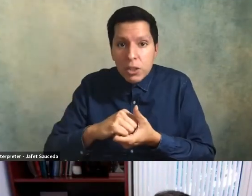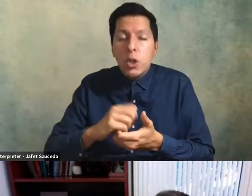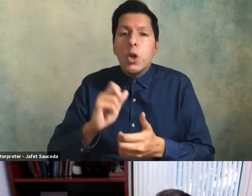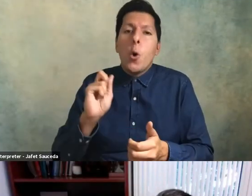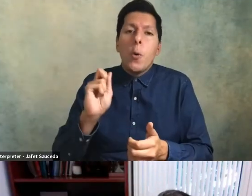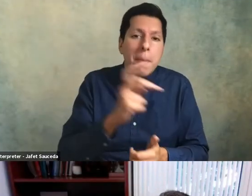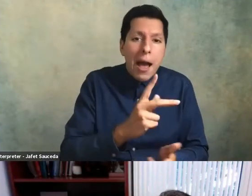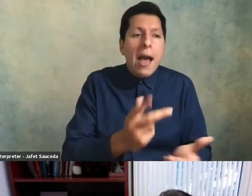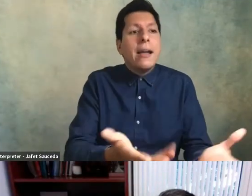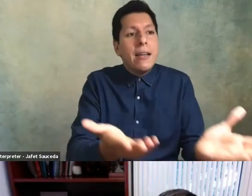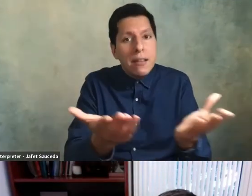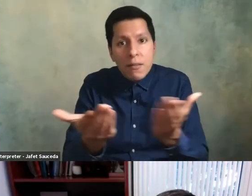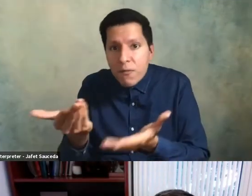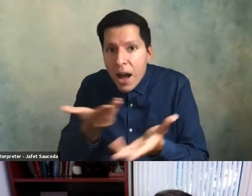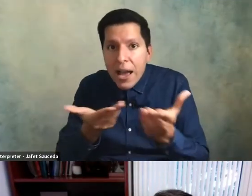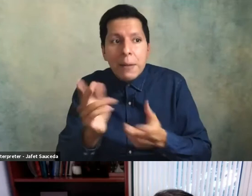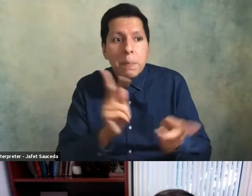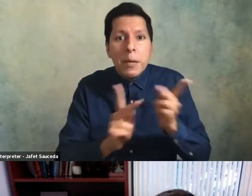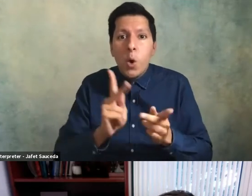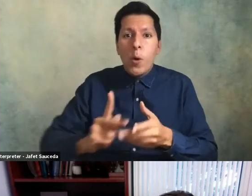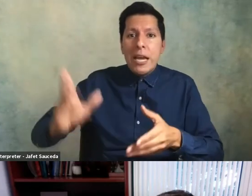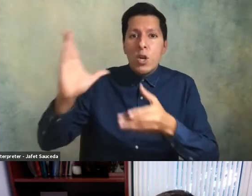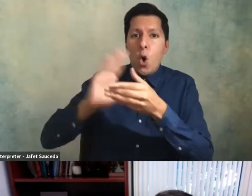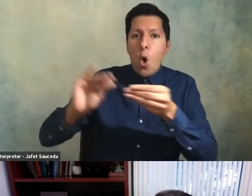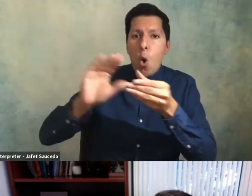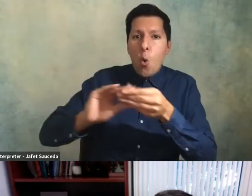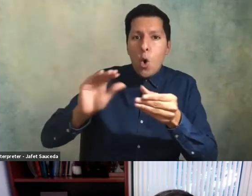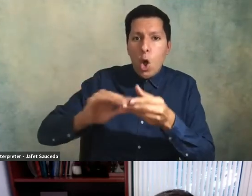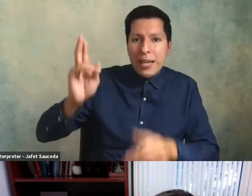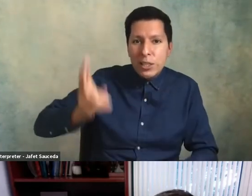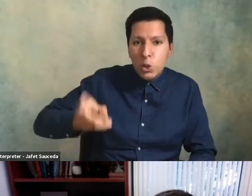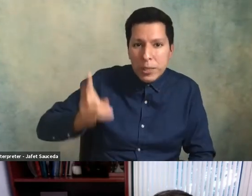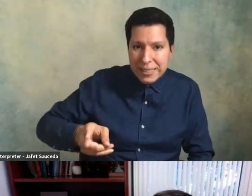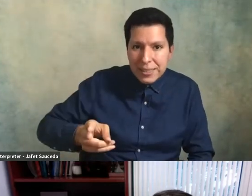participate in oral histories you know uh people who are who are still alive